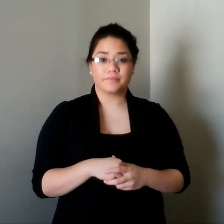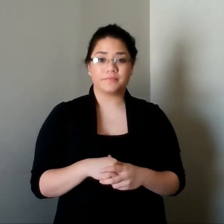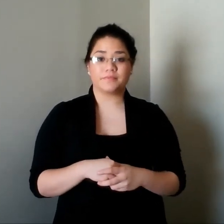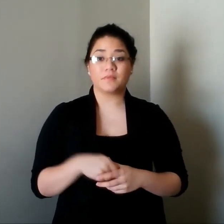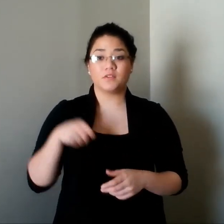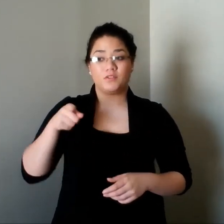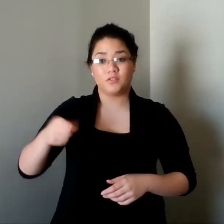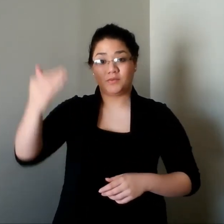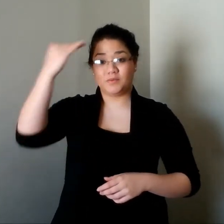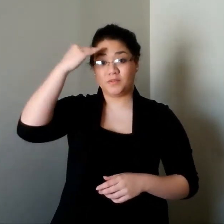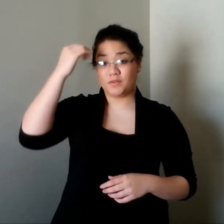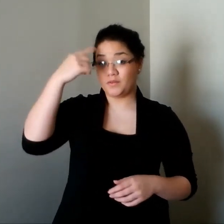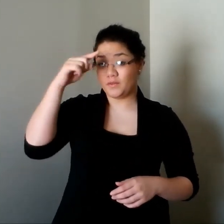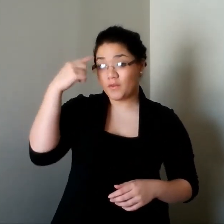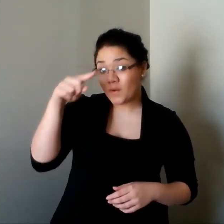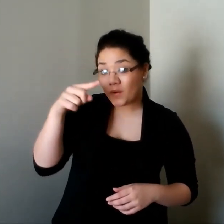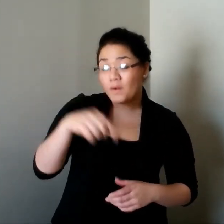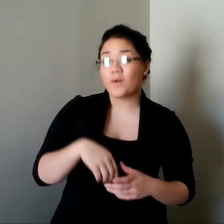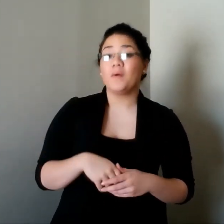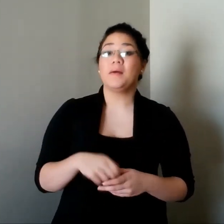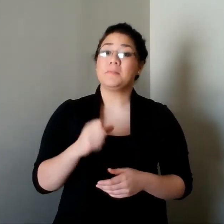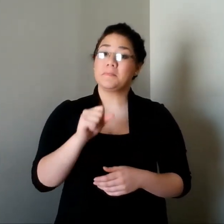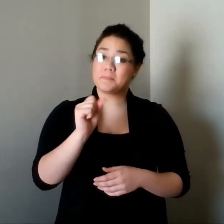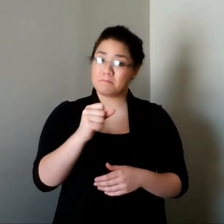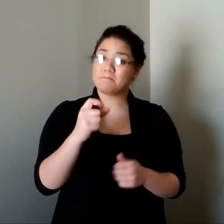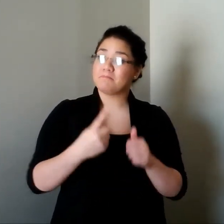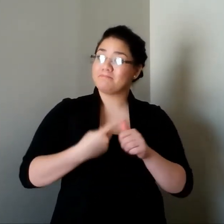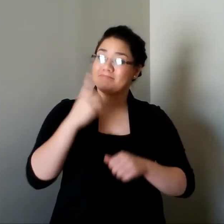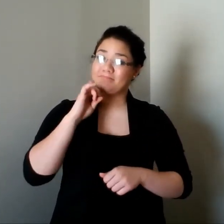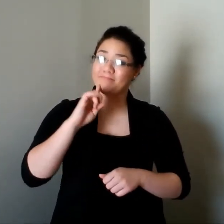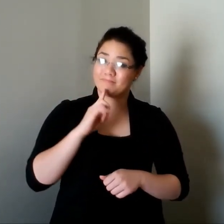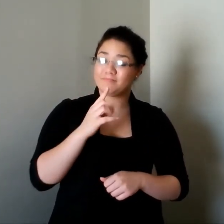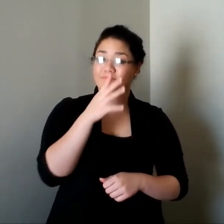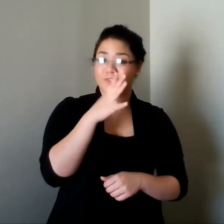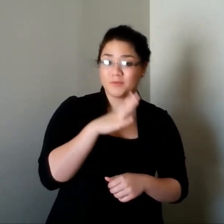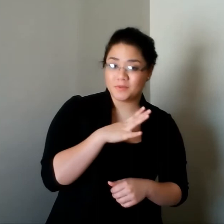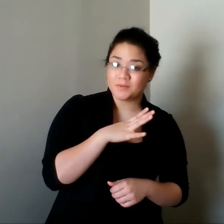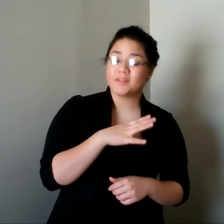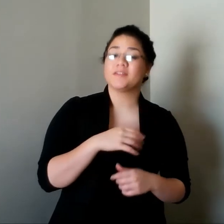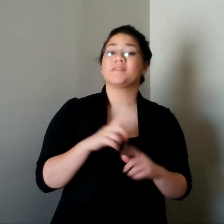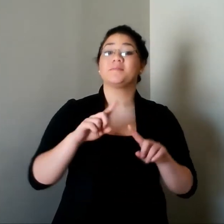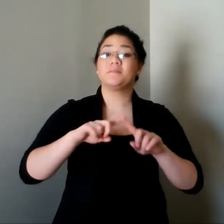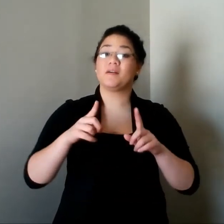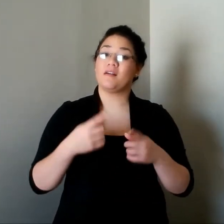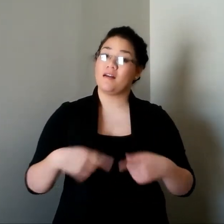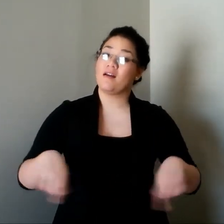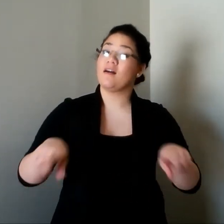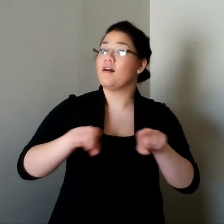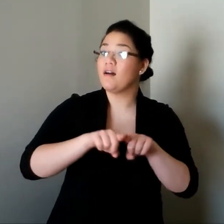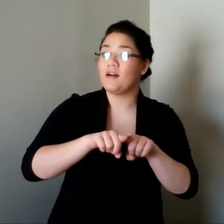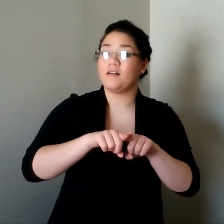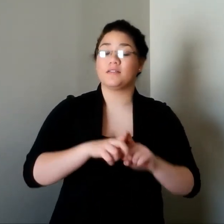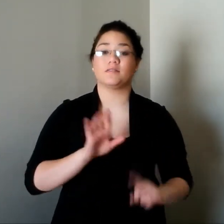whether it be for flying or something else, and she is known not only for this, but for